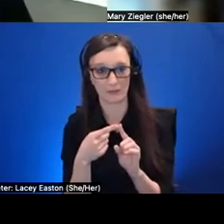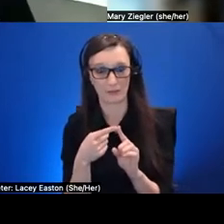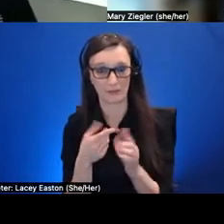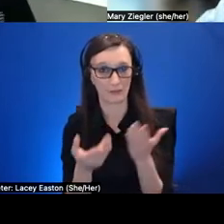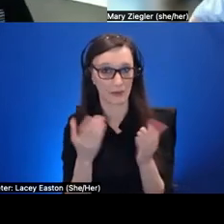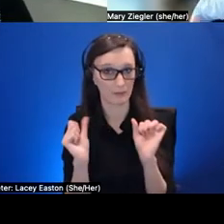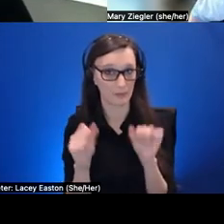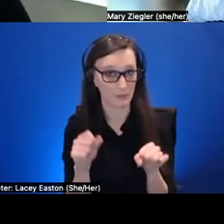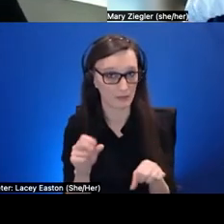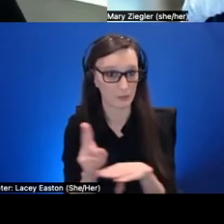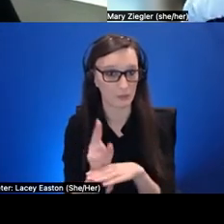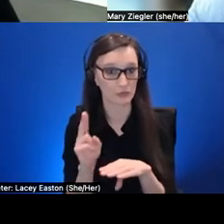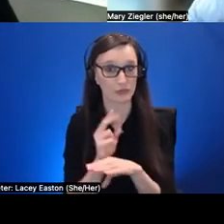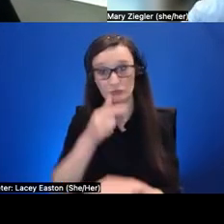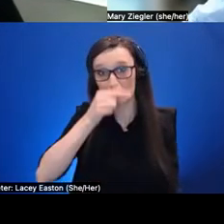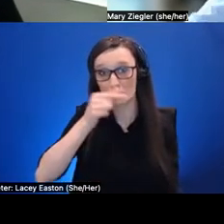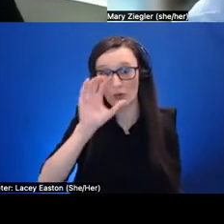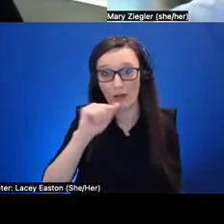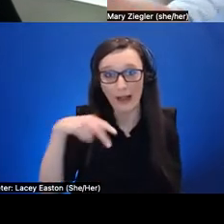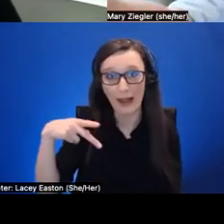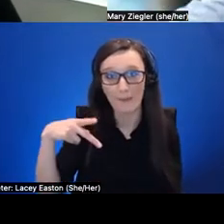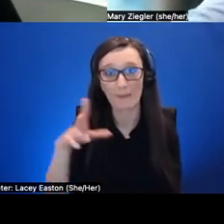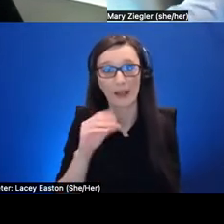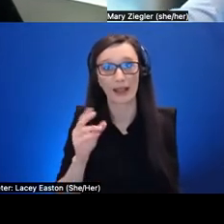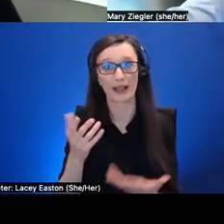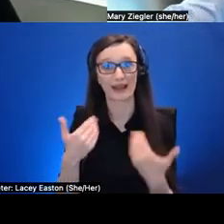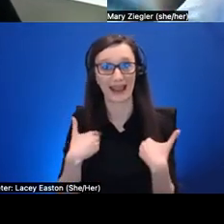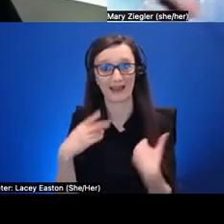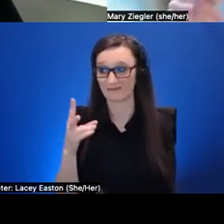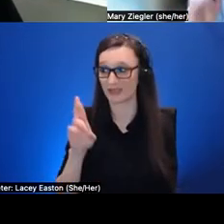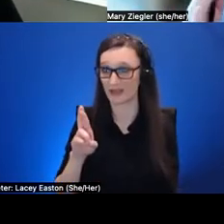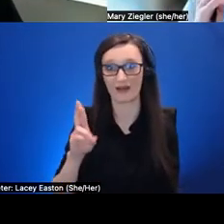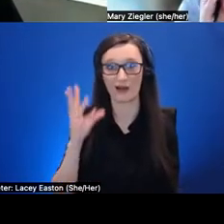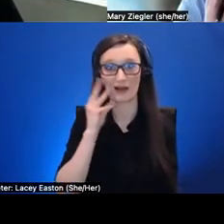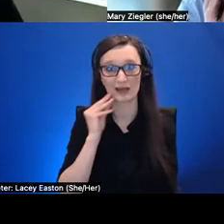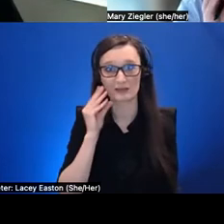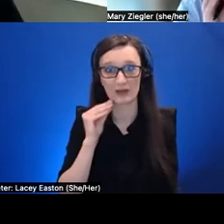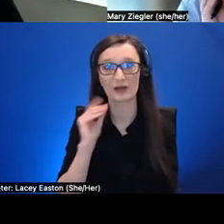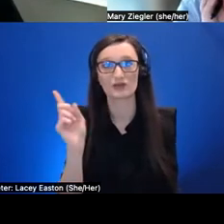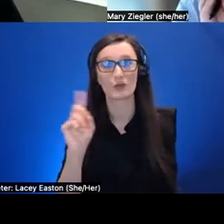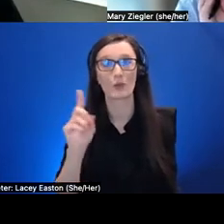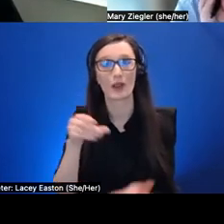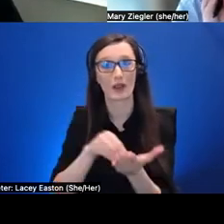a mobile application and have an ar experience where the learner is able to manipulate different